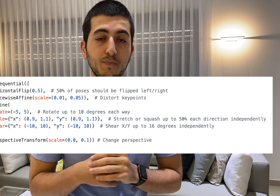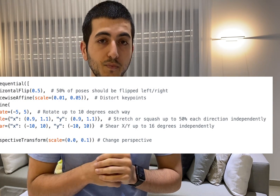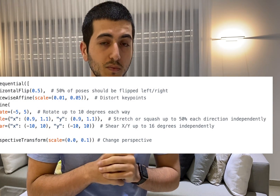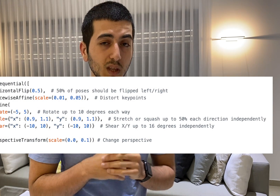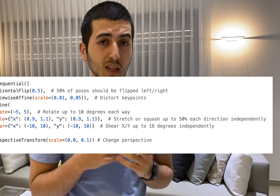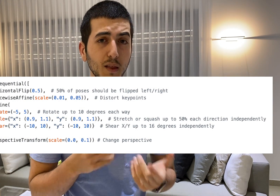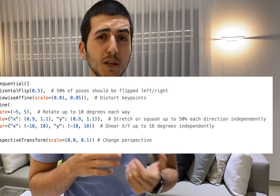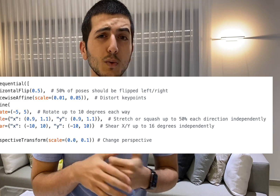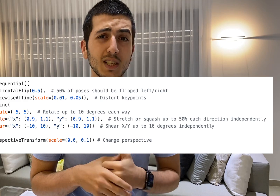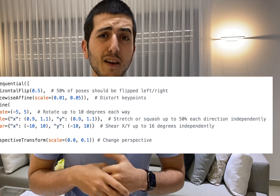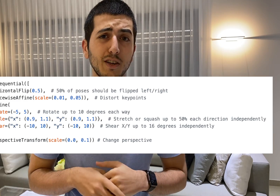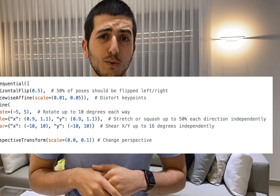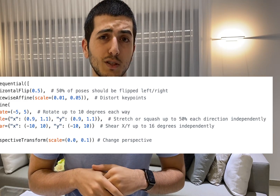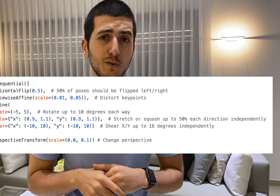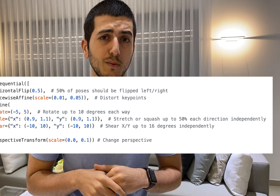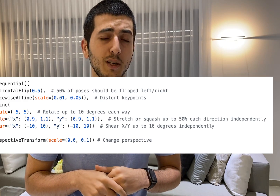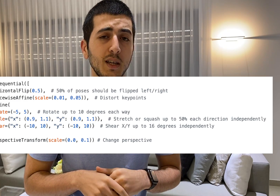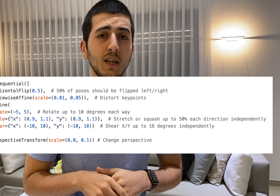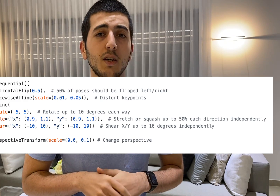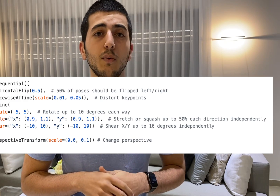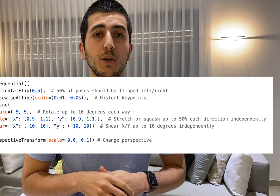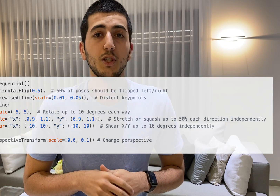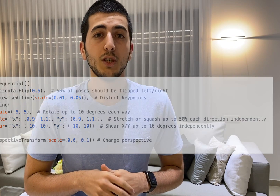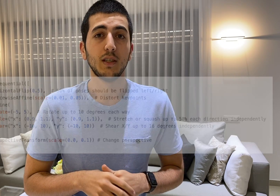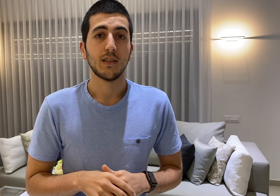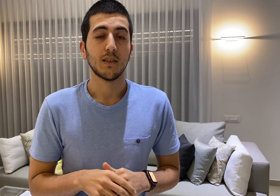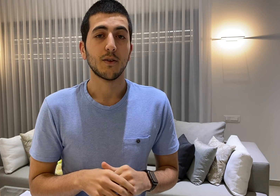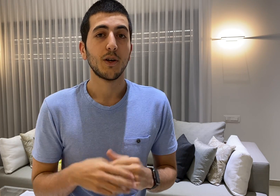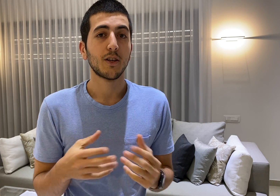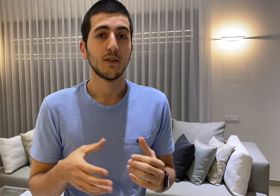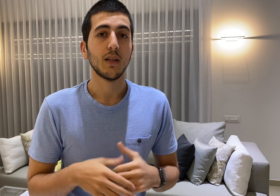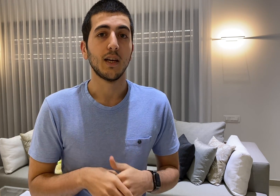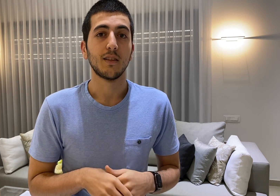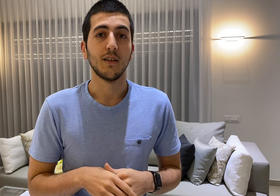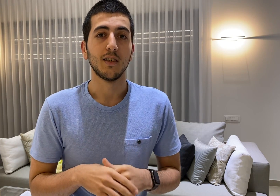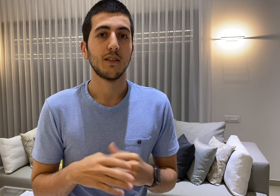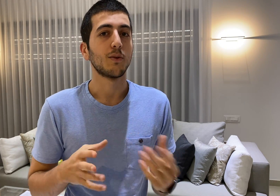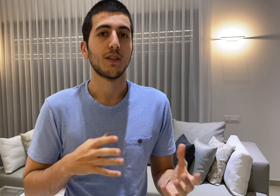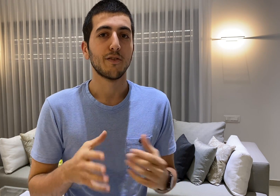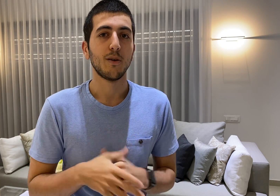peaceful ways affine transform which is really good at the distorting different